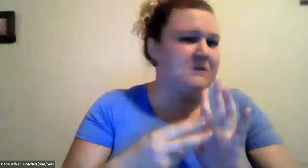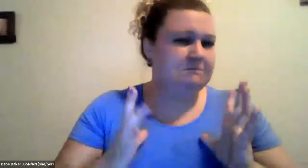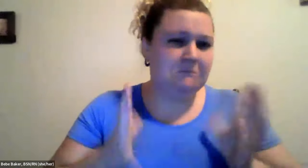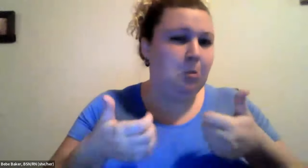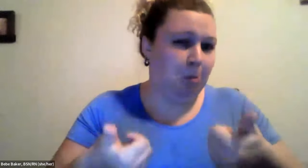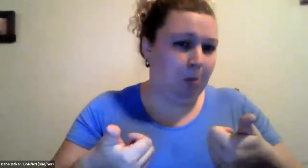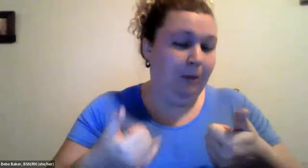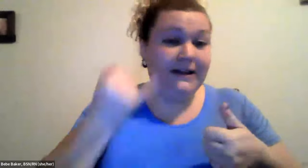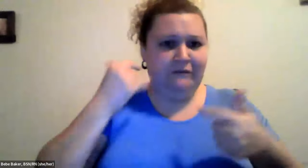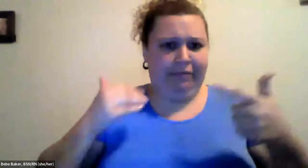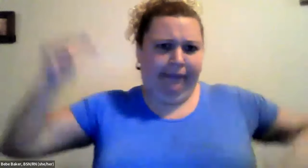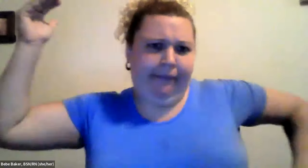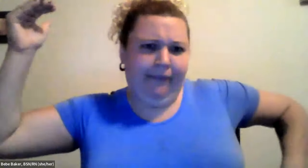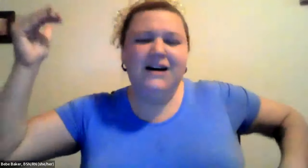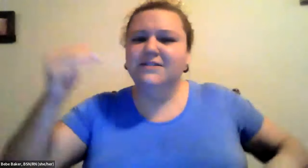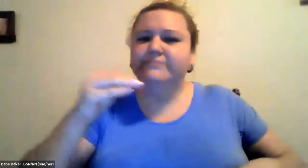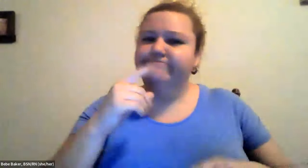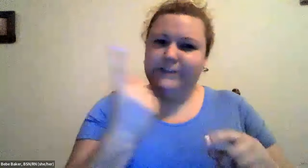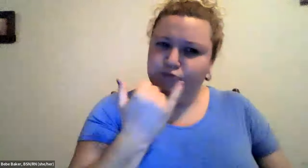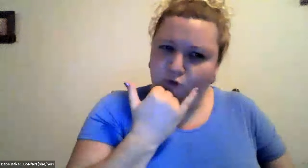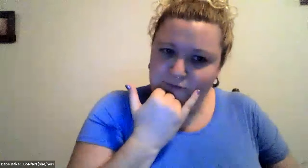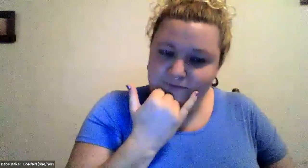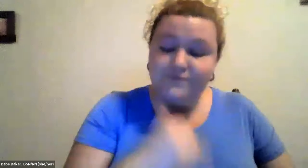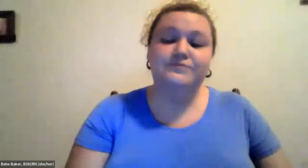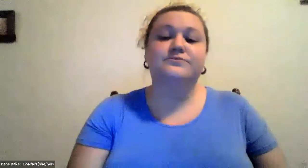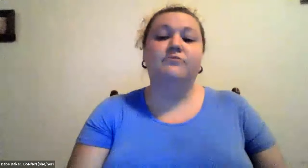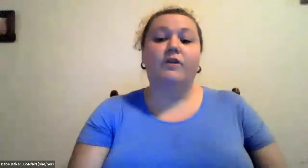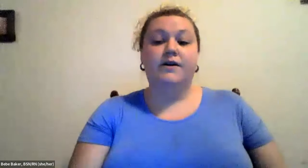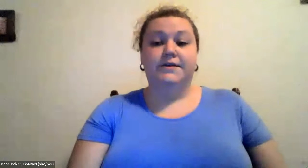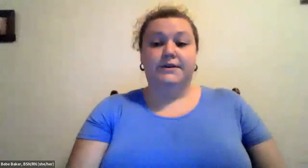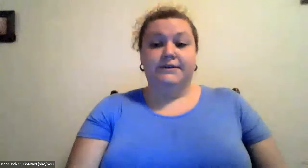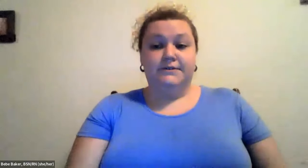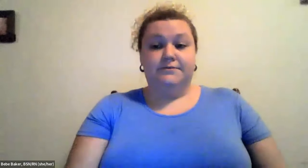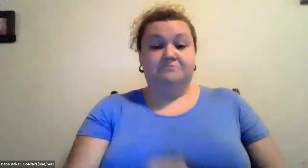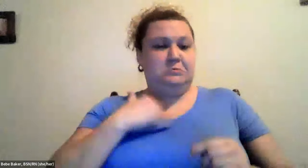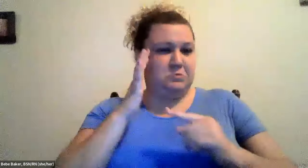Cristine Saunders: So if it's close that's fine, but if they're very far off one from the other than there's something wrong.